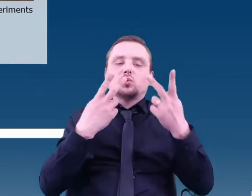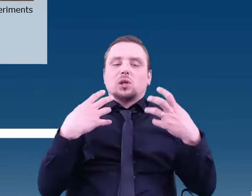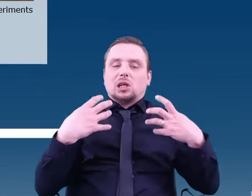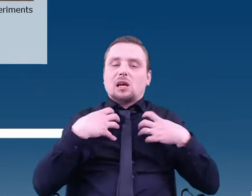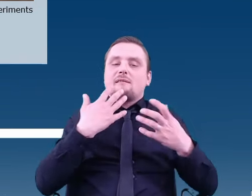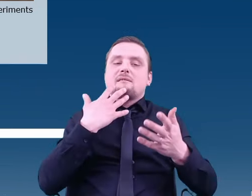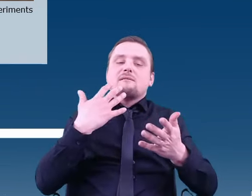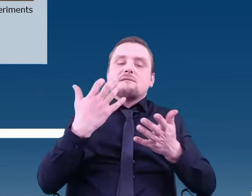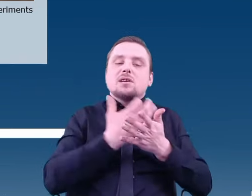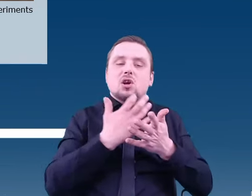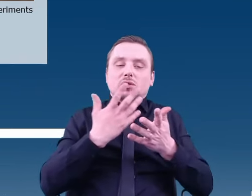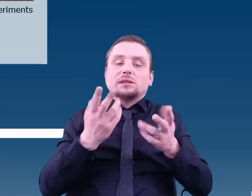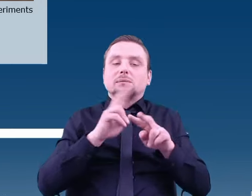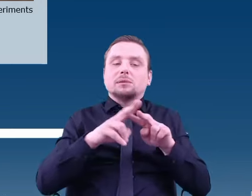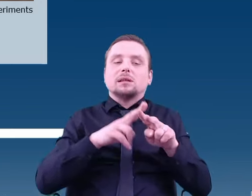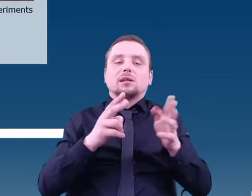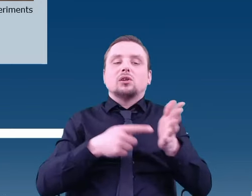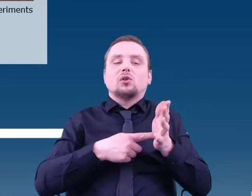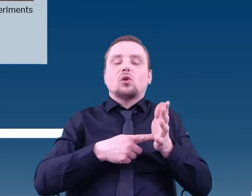were the Viking missions of the 1970s.